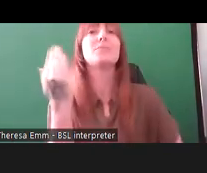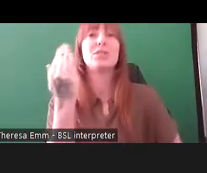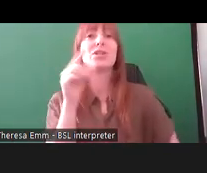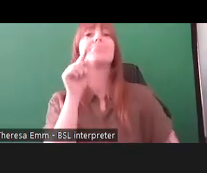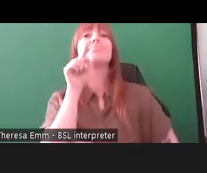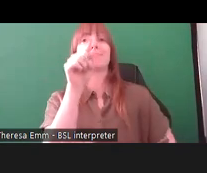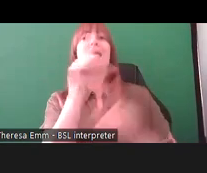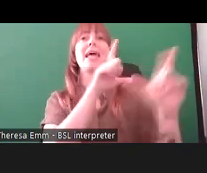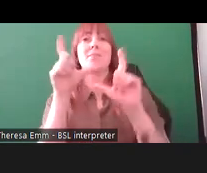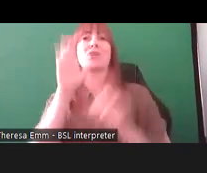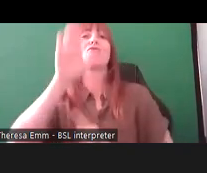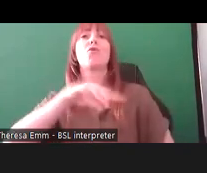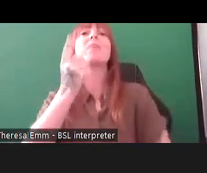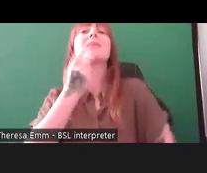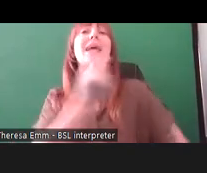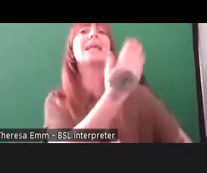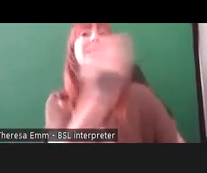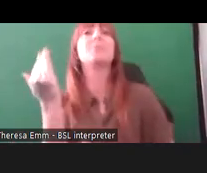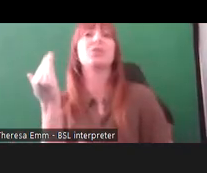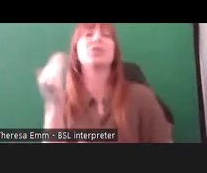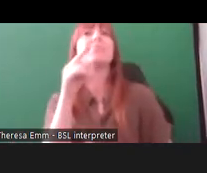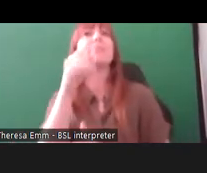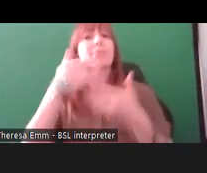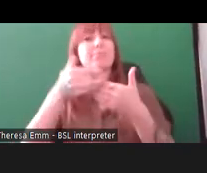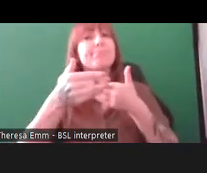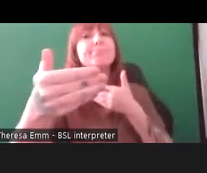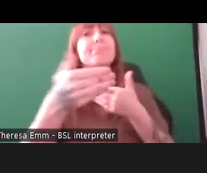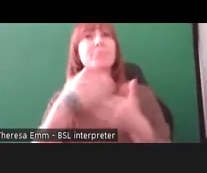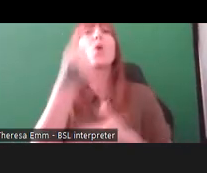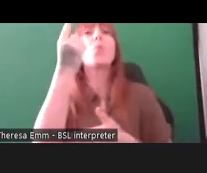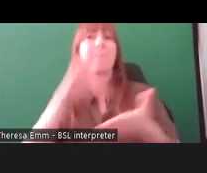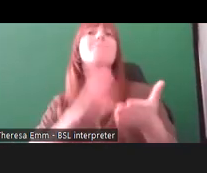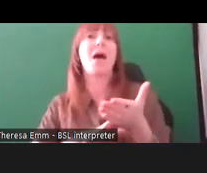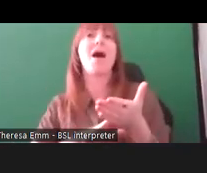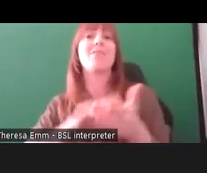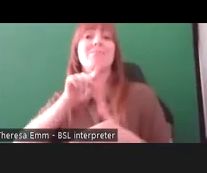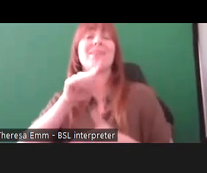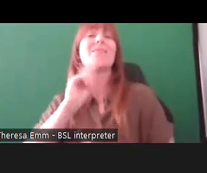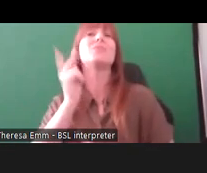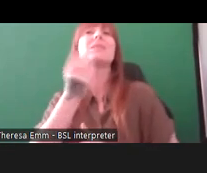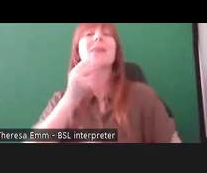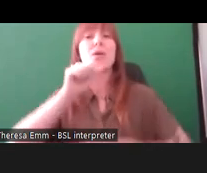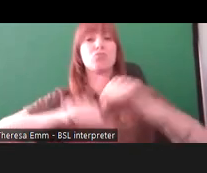ran for a month and that was the second process of consultation on this project and working with